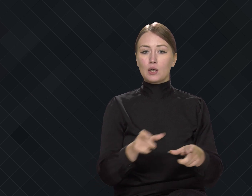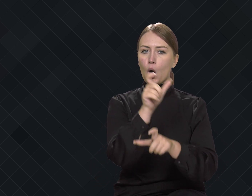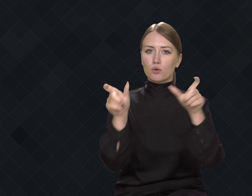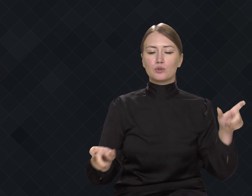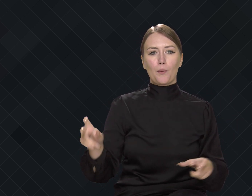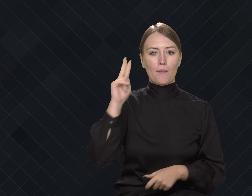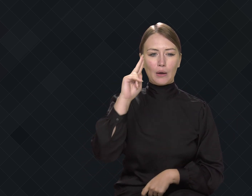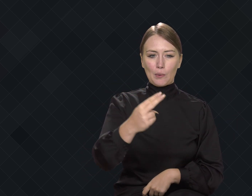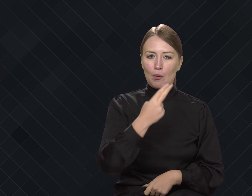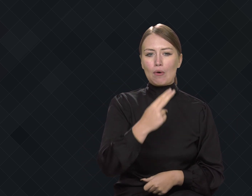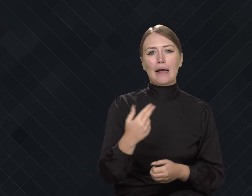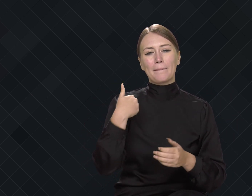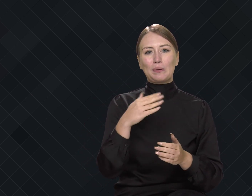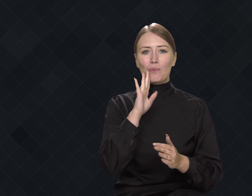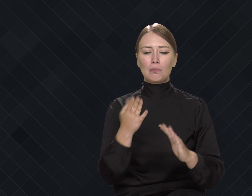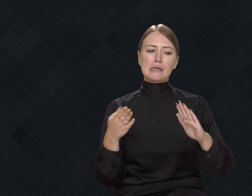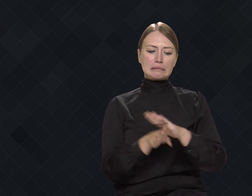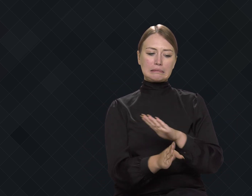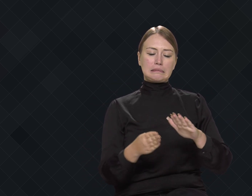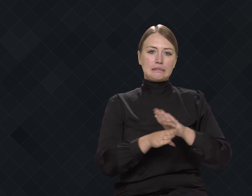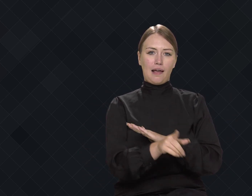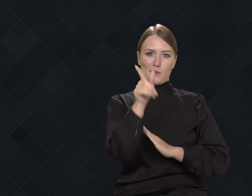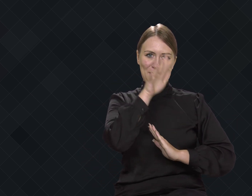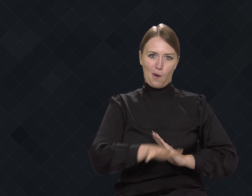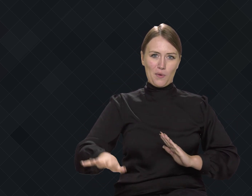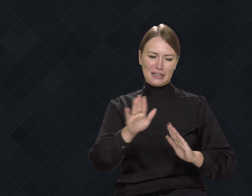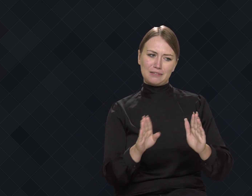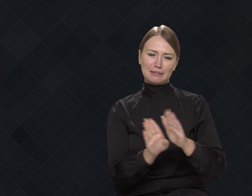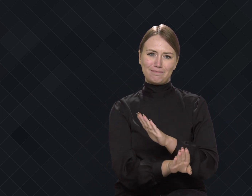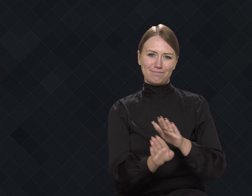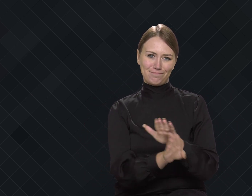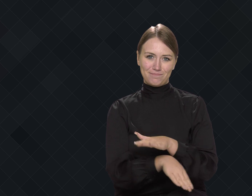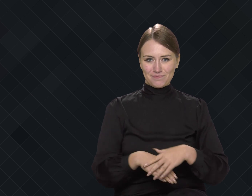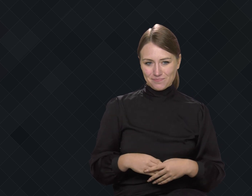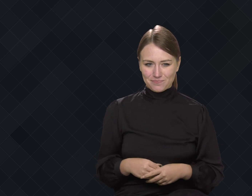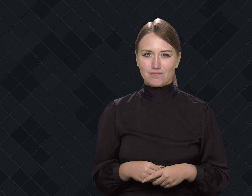when deaf people were pushed to the margins of society.